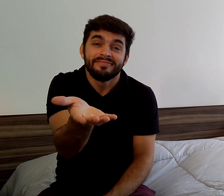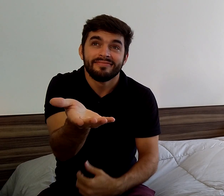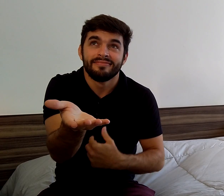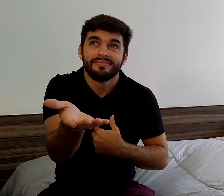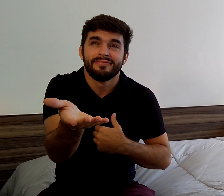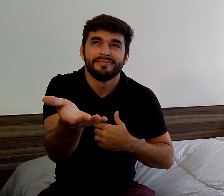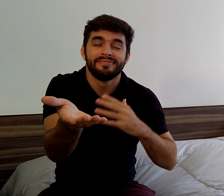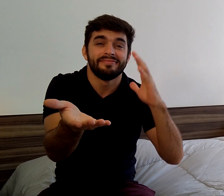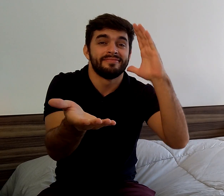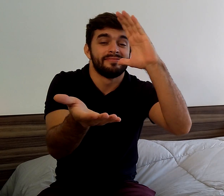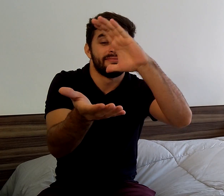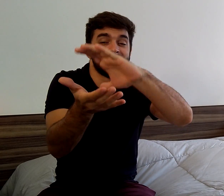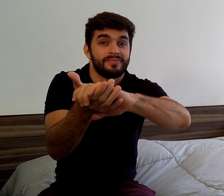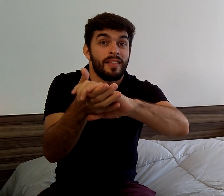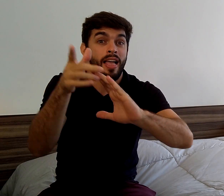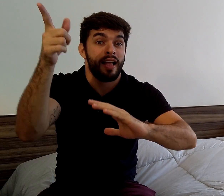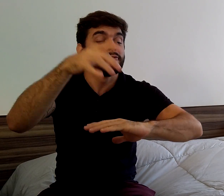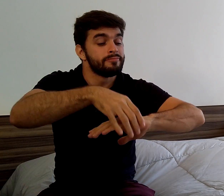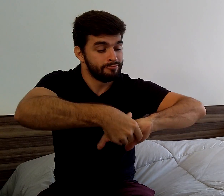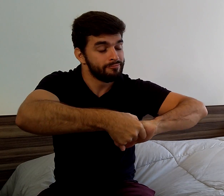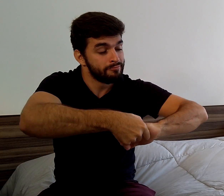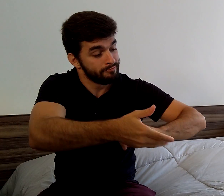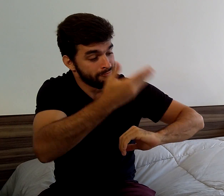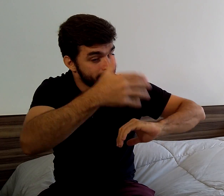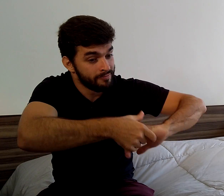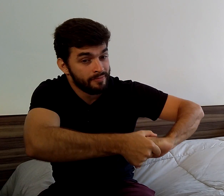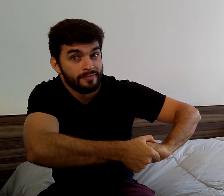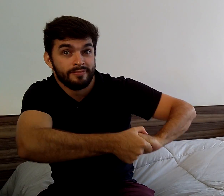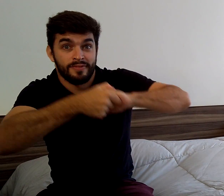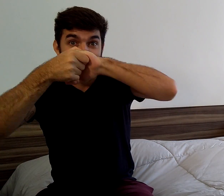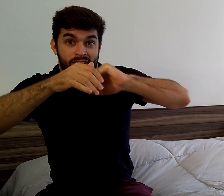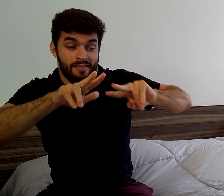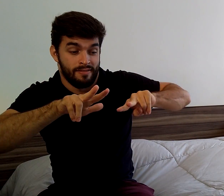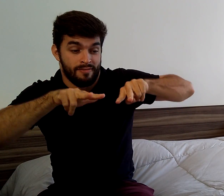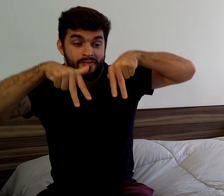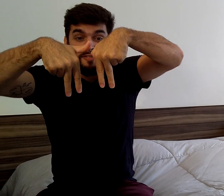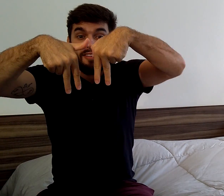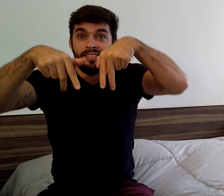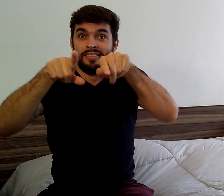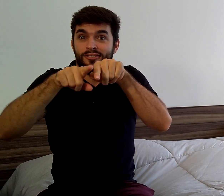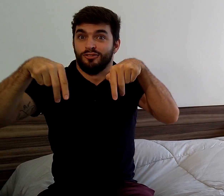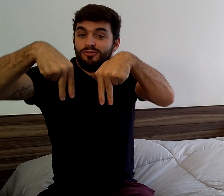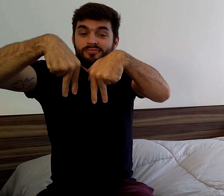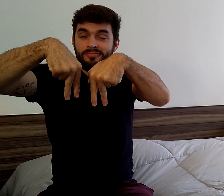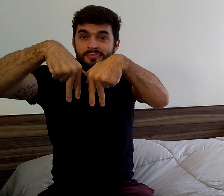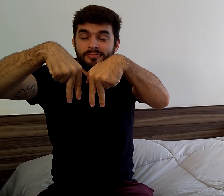I held her hand and she helped me up.